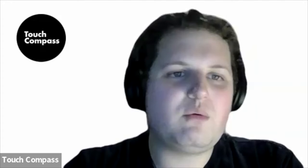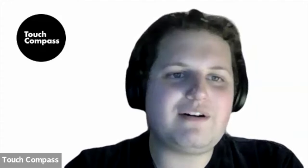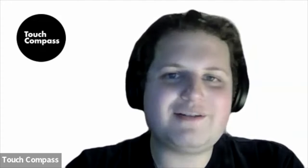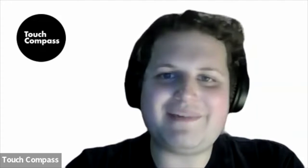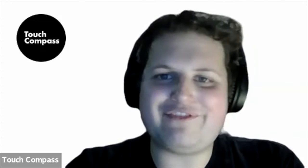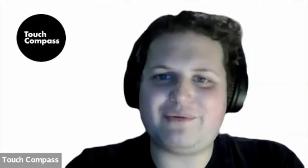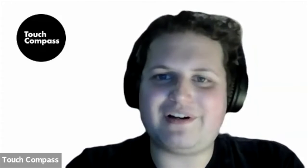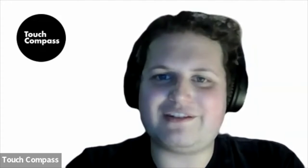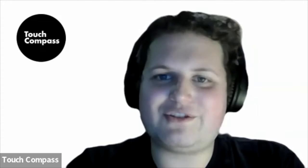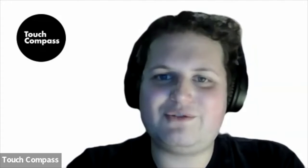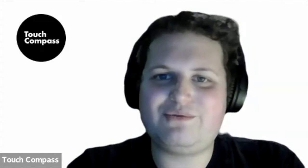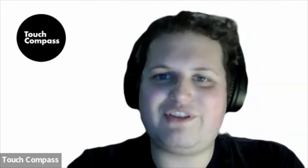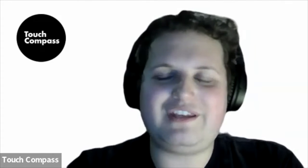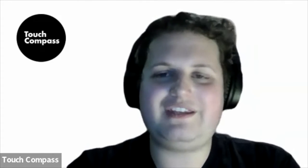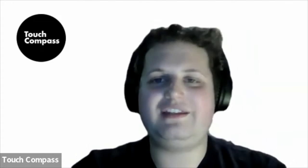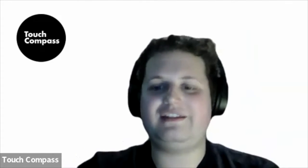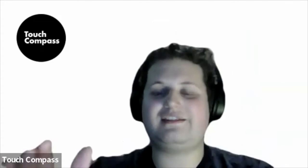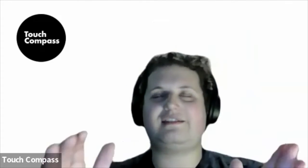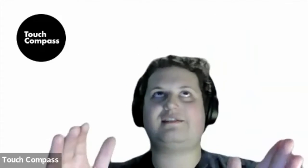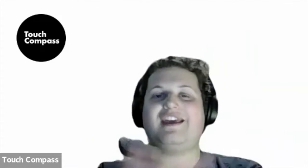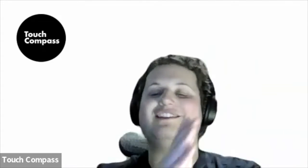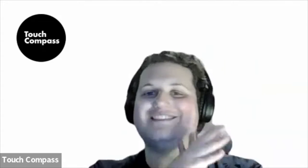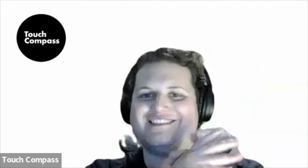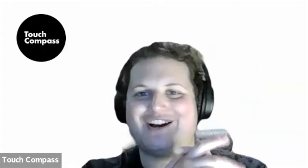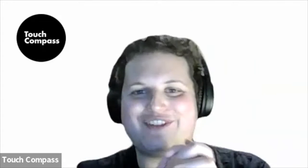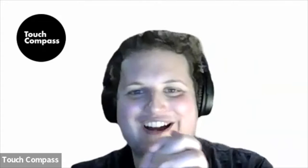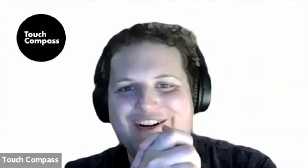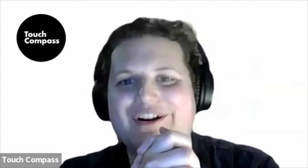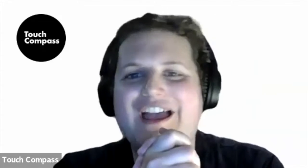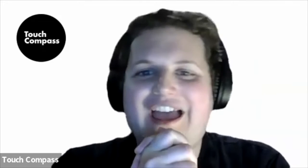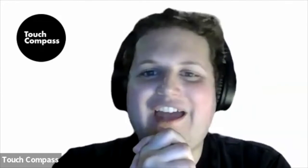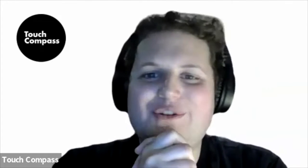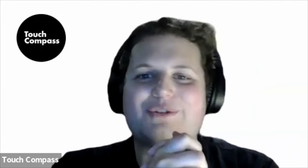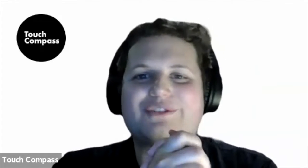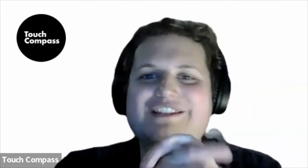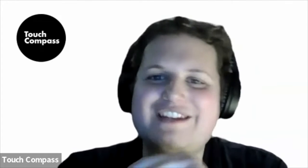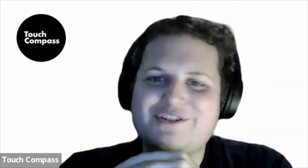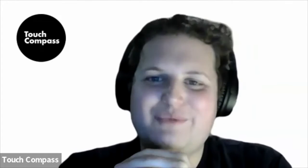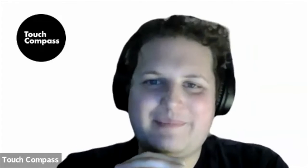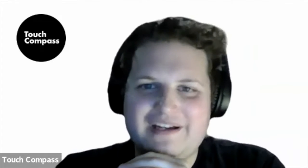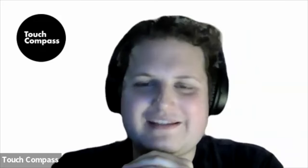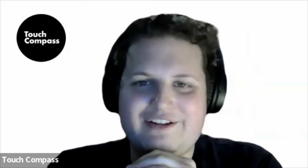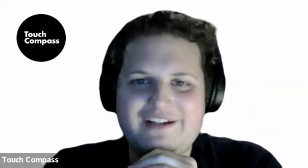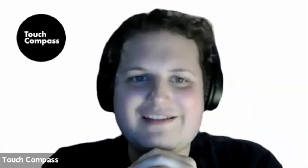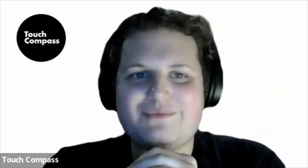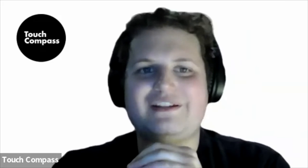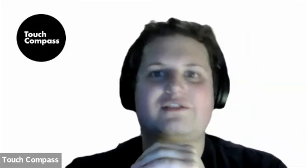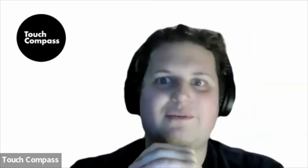Welcome everyone to the second of our annual International Webinar Series. We're